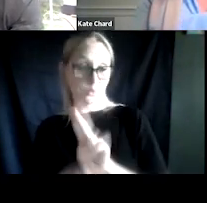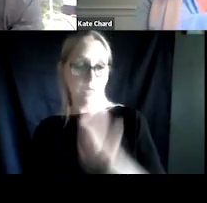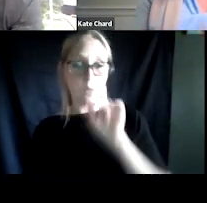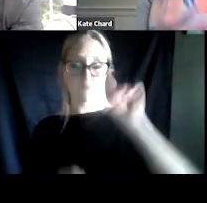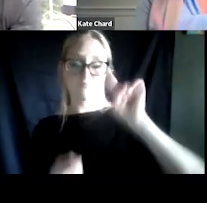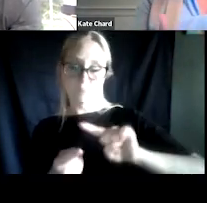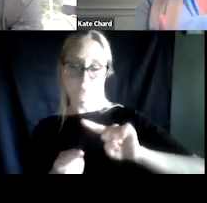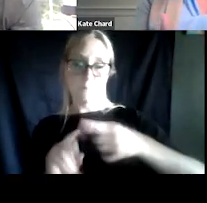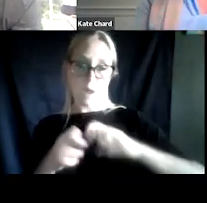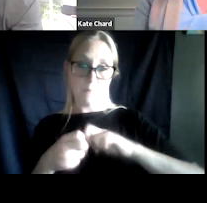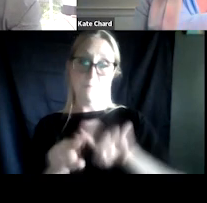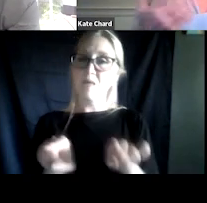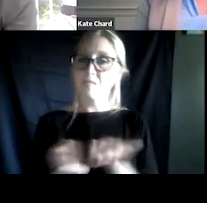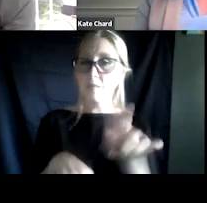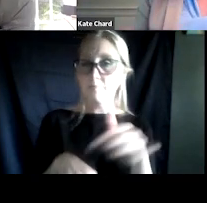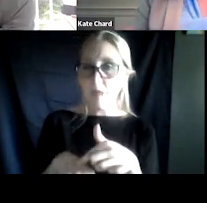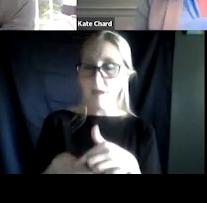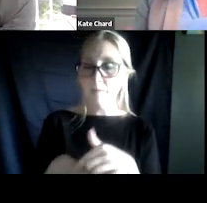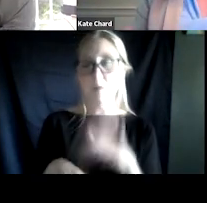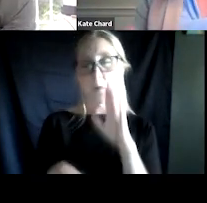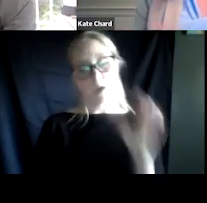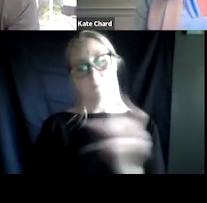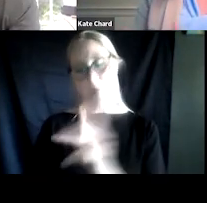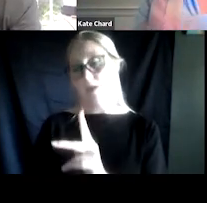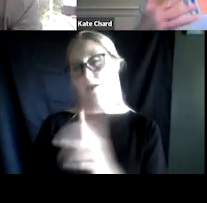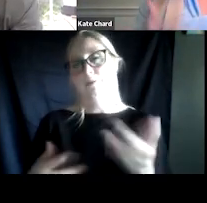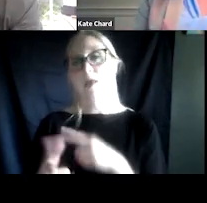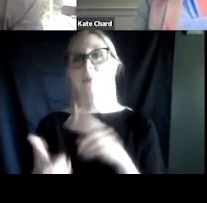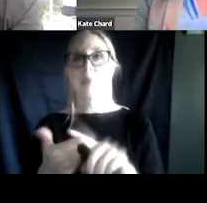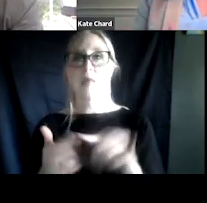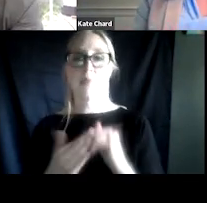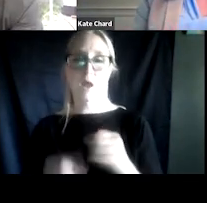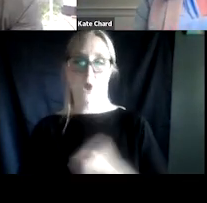but at the same time, the symptoms come back, which actually causes us to increase